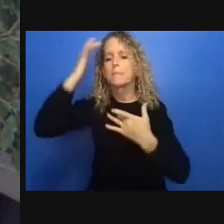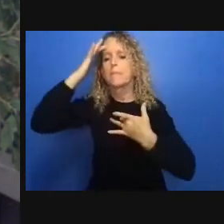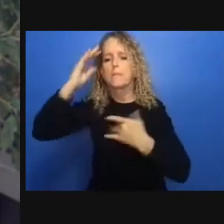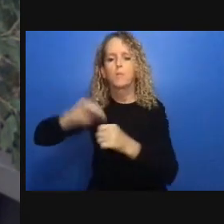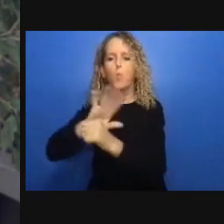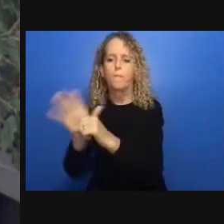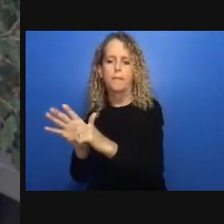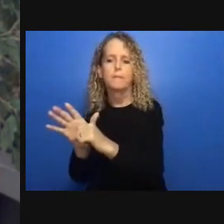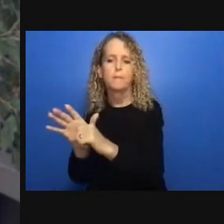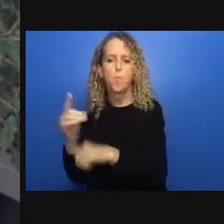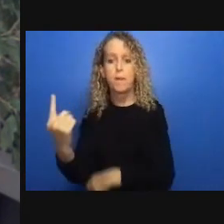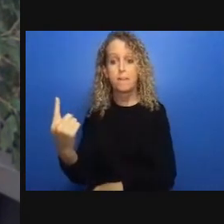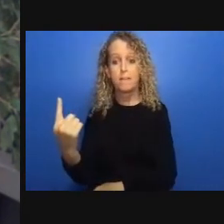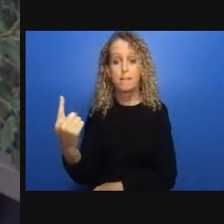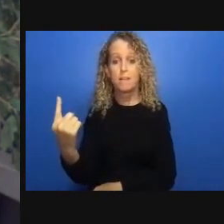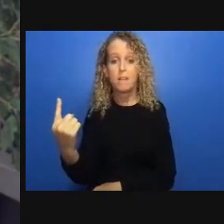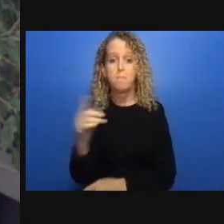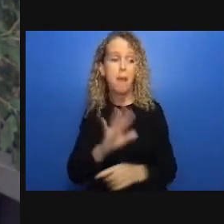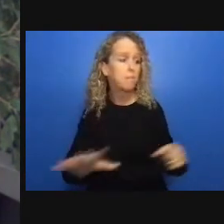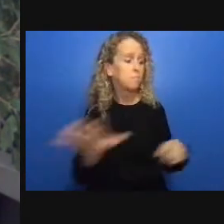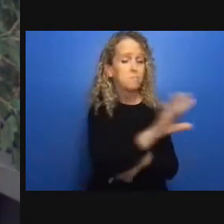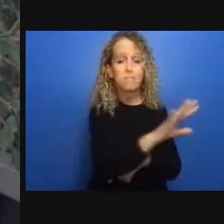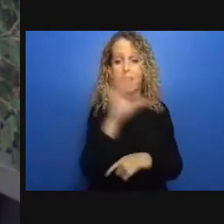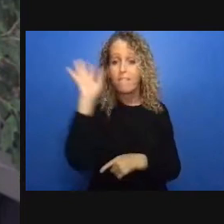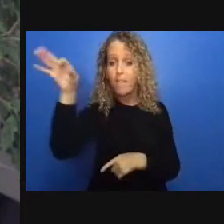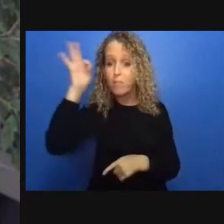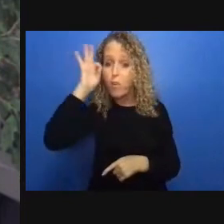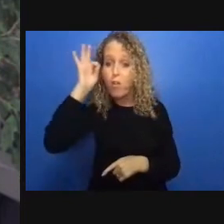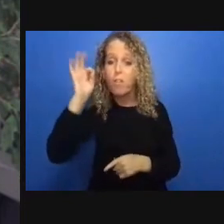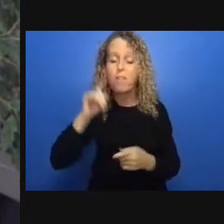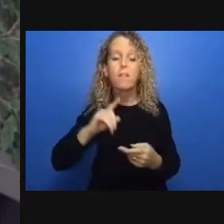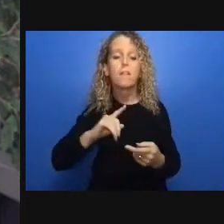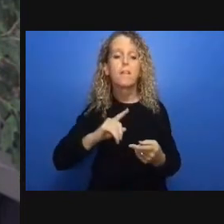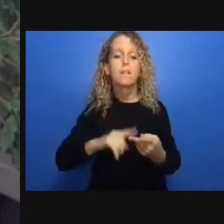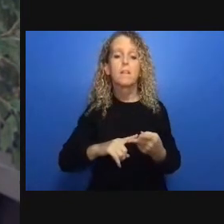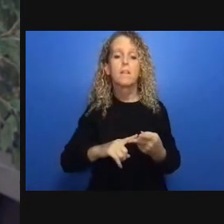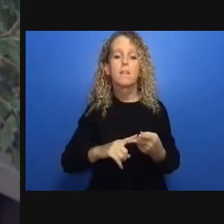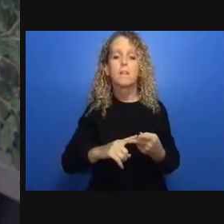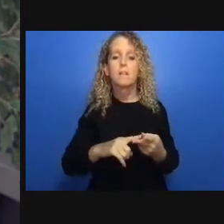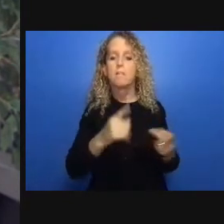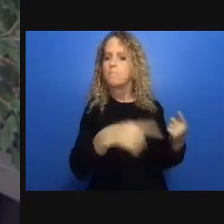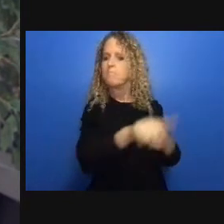communities are grossly overrepresented among the poor and unstably housed in this province